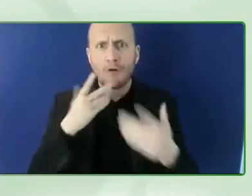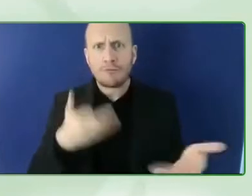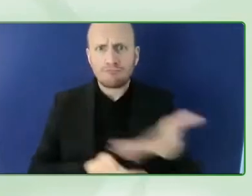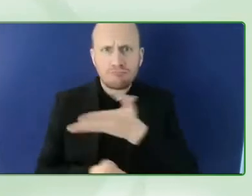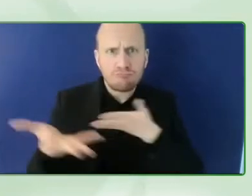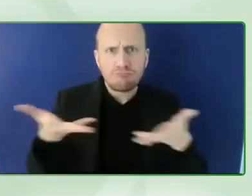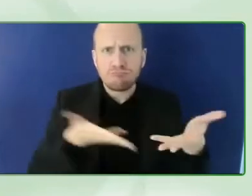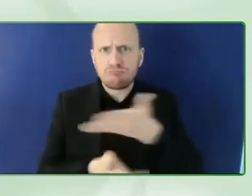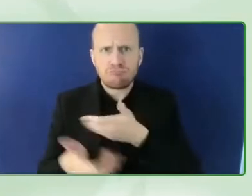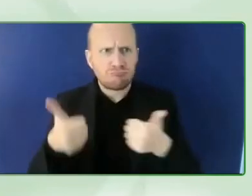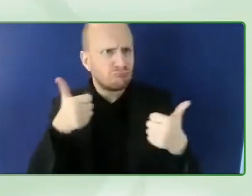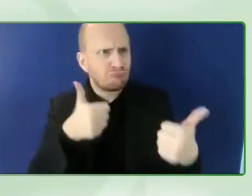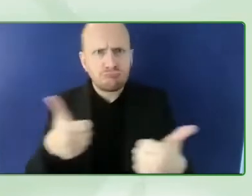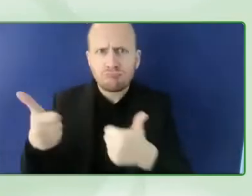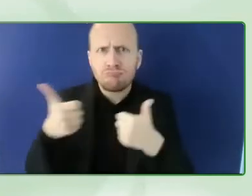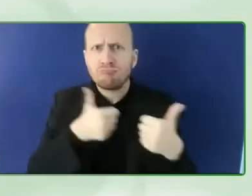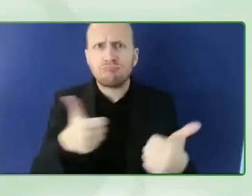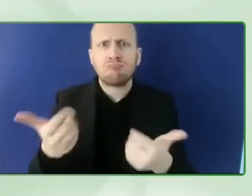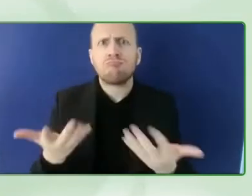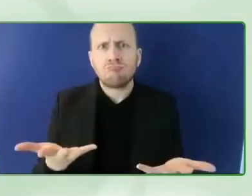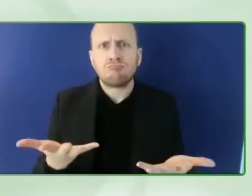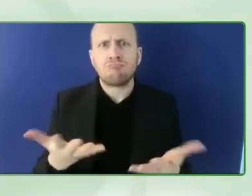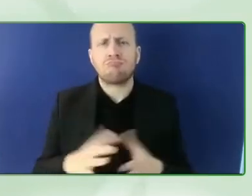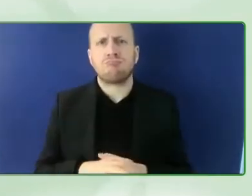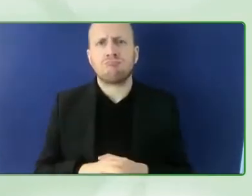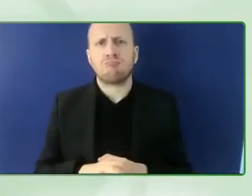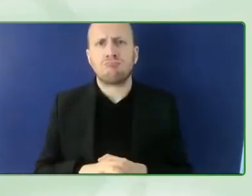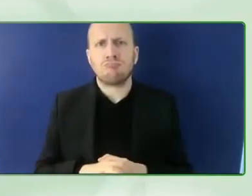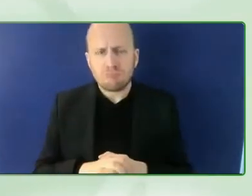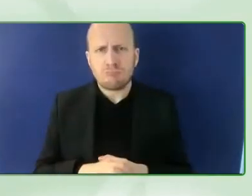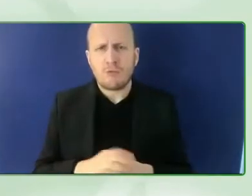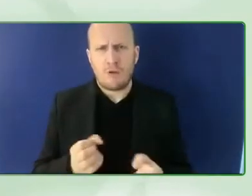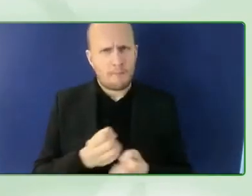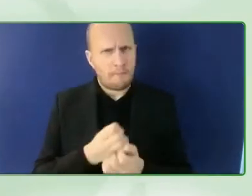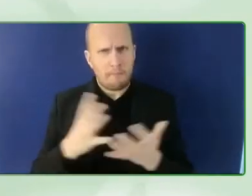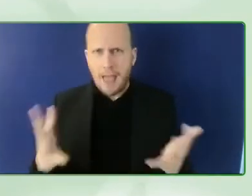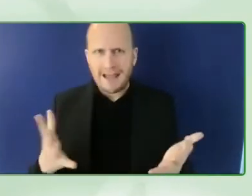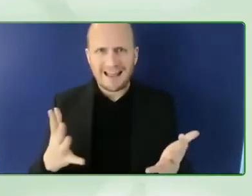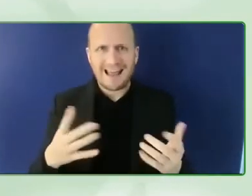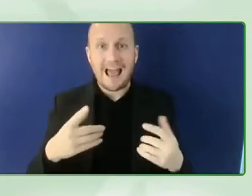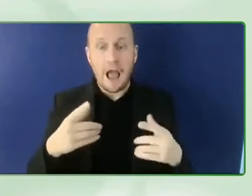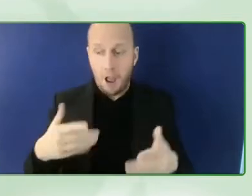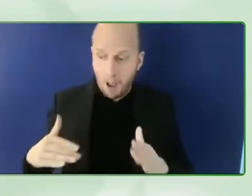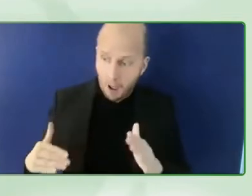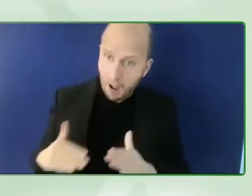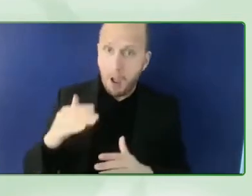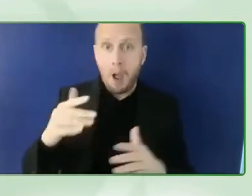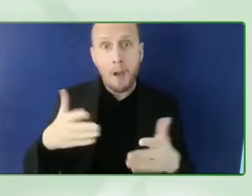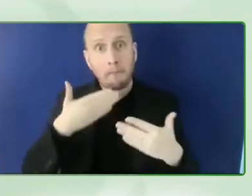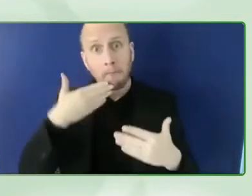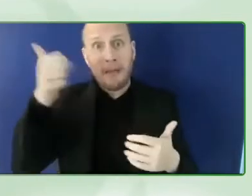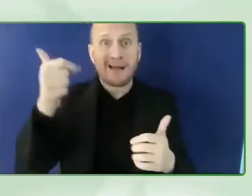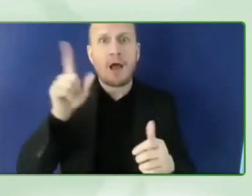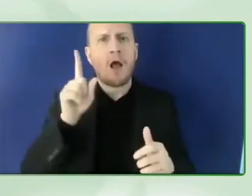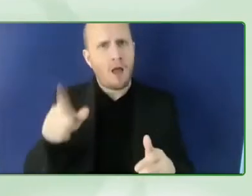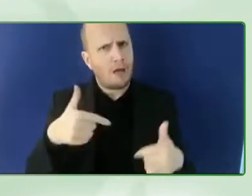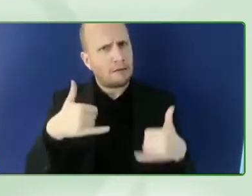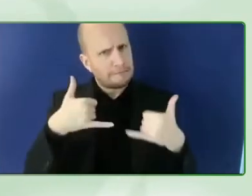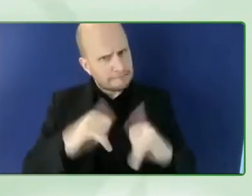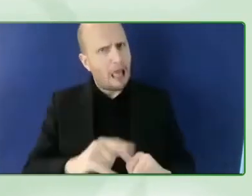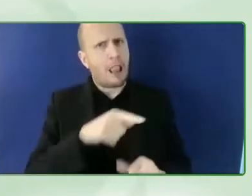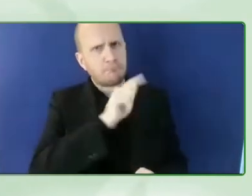still a lot of things to improve you know in order to have accessibility in order to enable